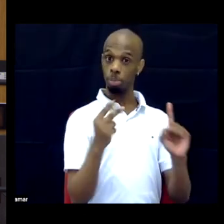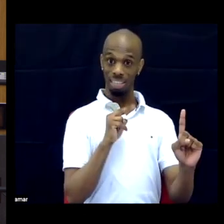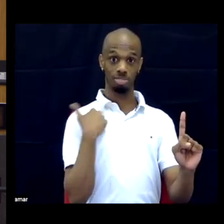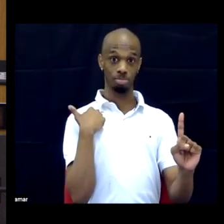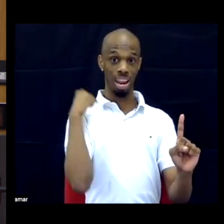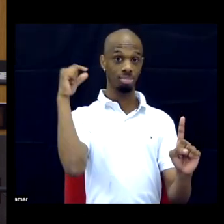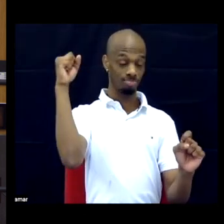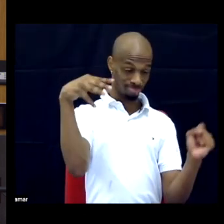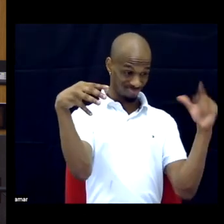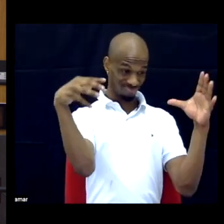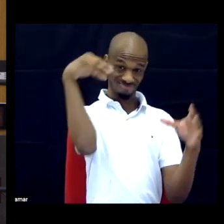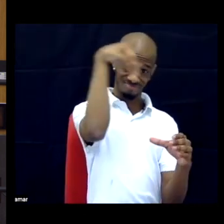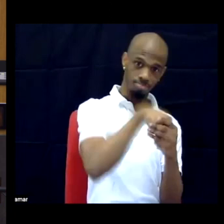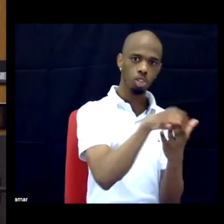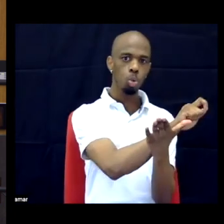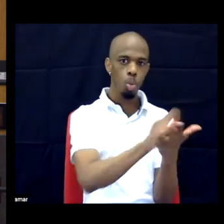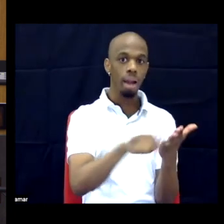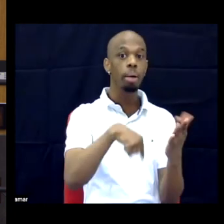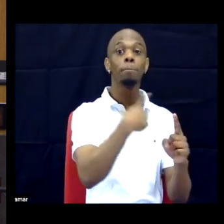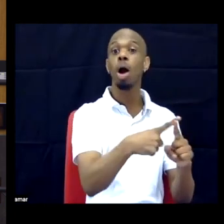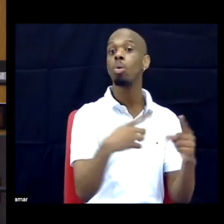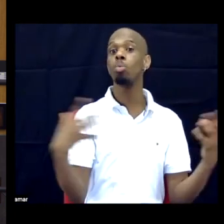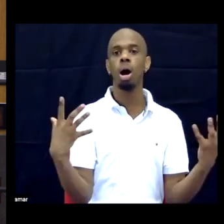Again, there are folks that are doing this work, they are just not bringing that lens